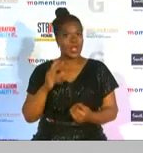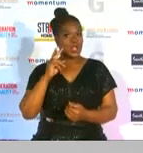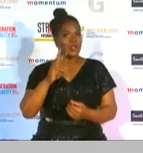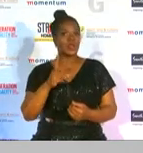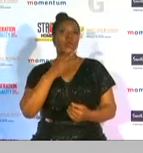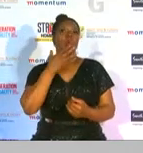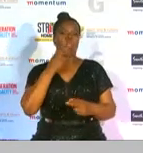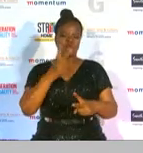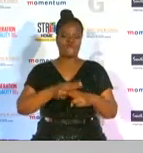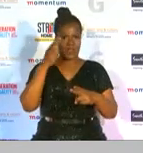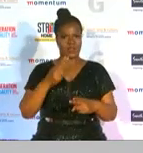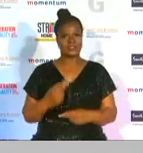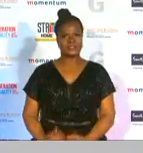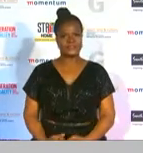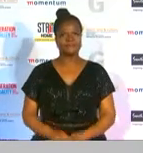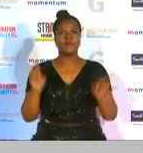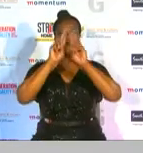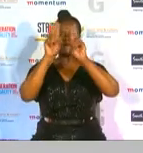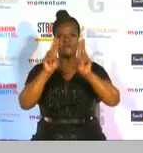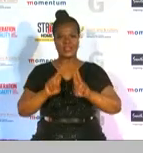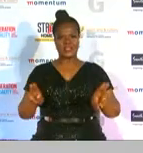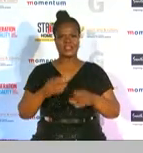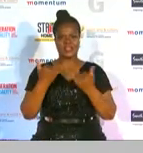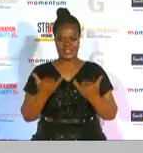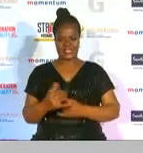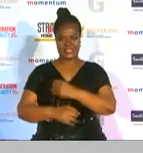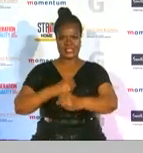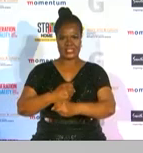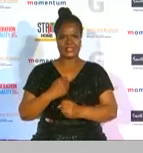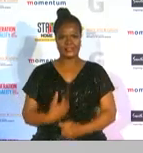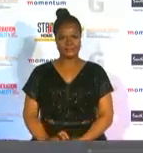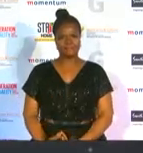finalist for the federation of the year for the year 2020